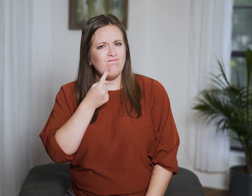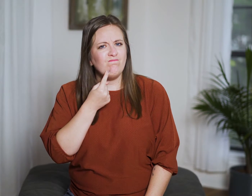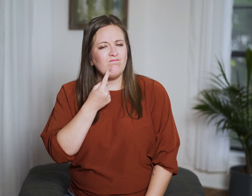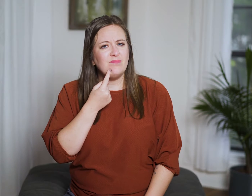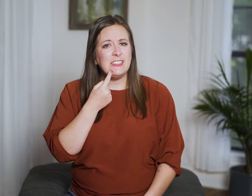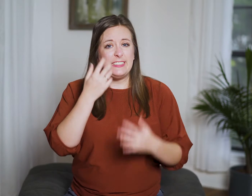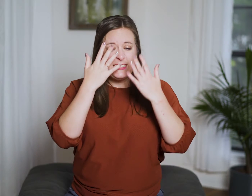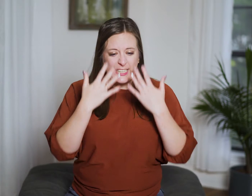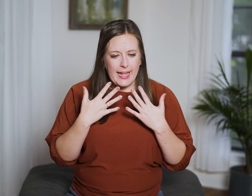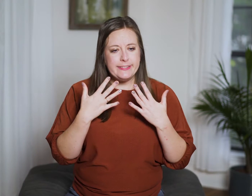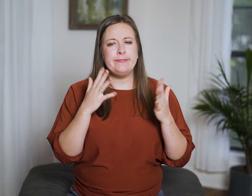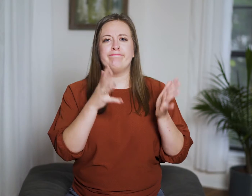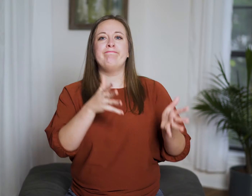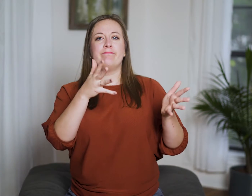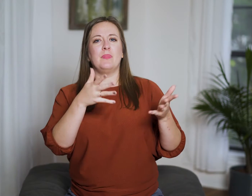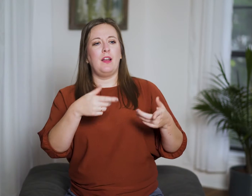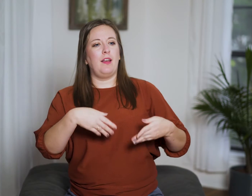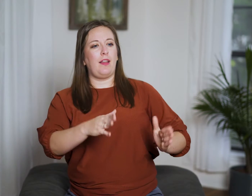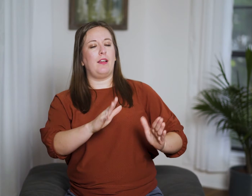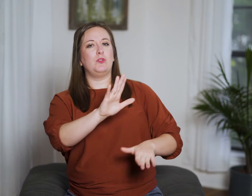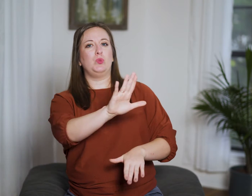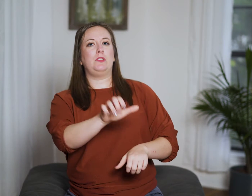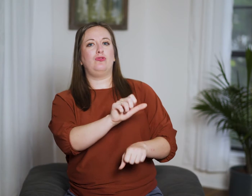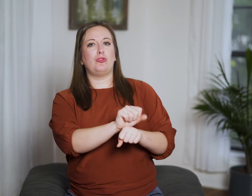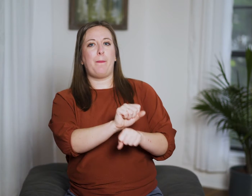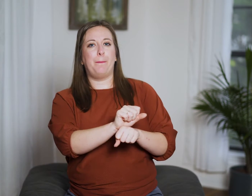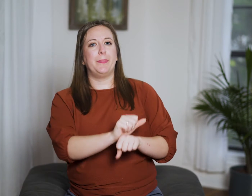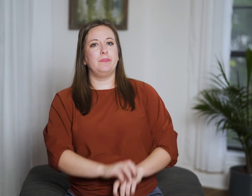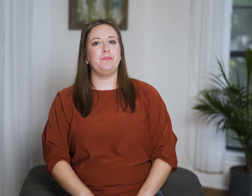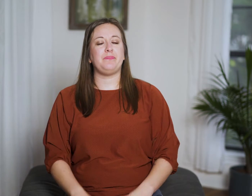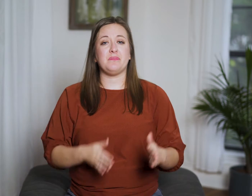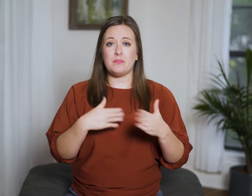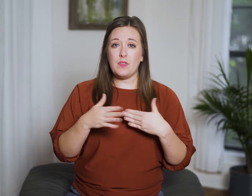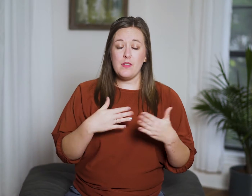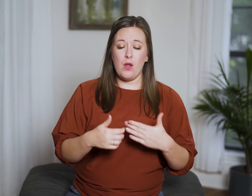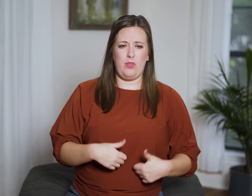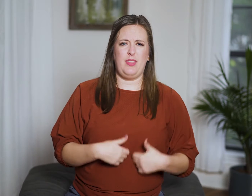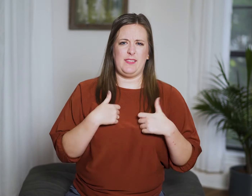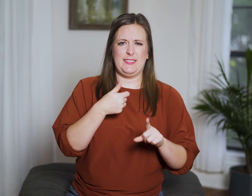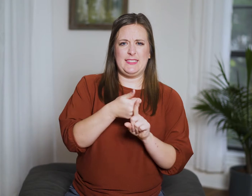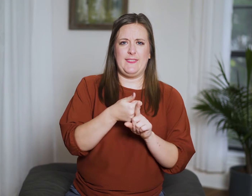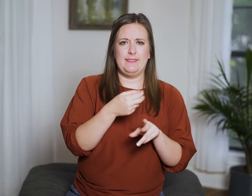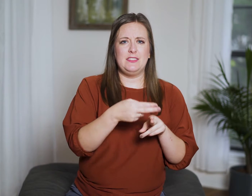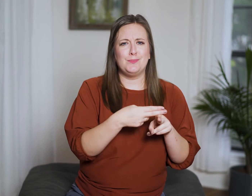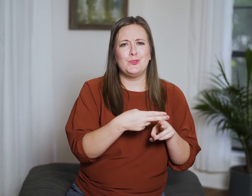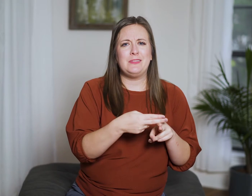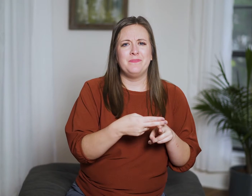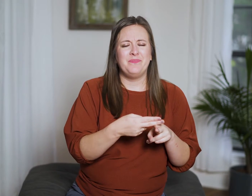and to let sadness do its job. Even though life is fleeting,